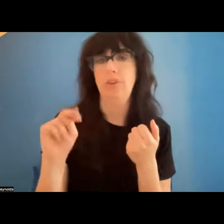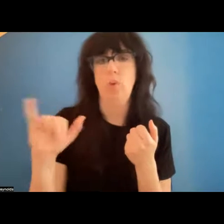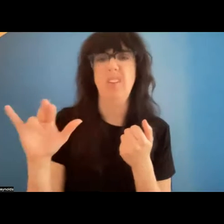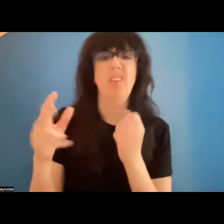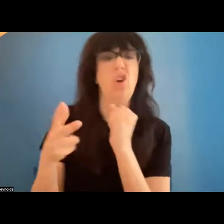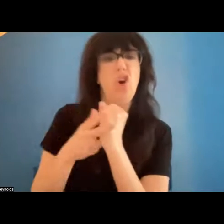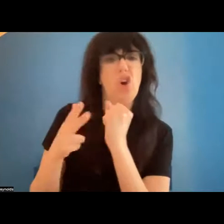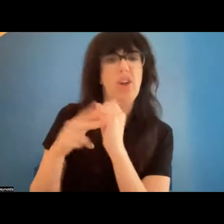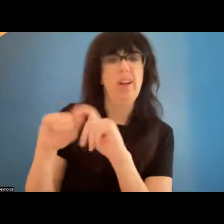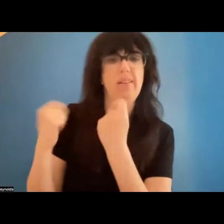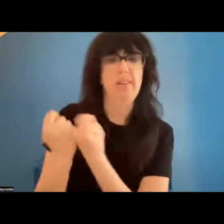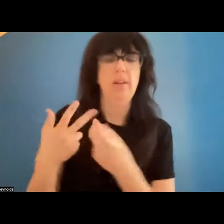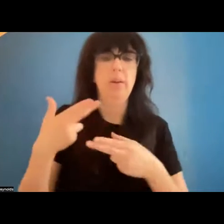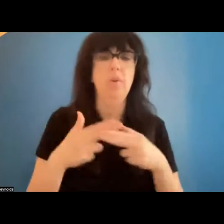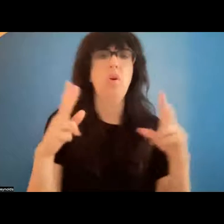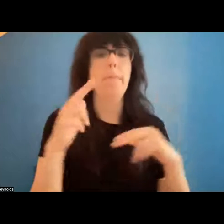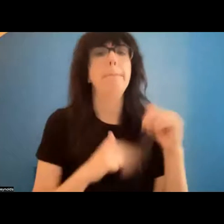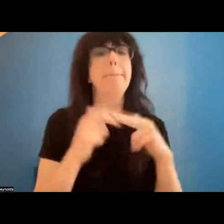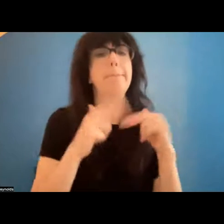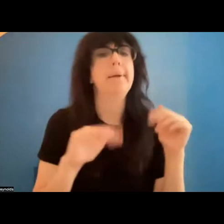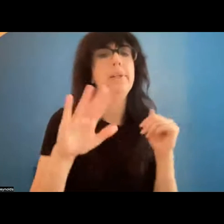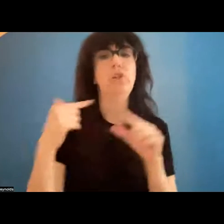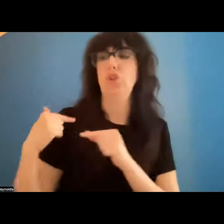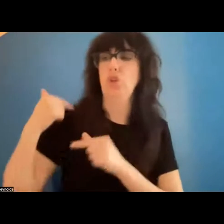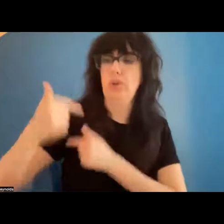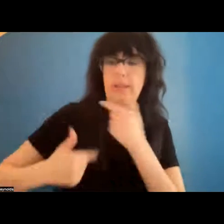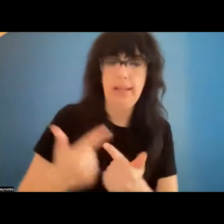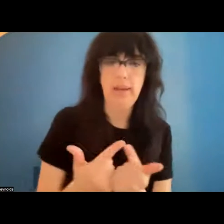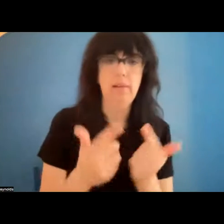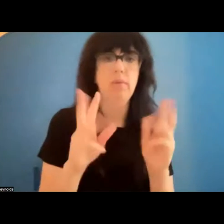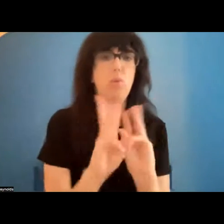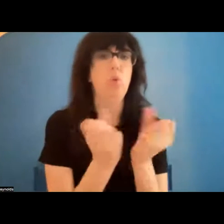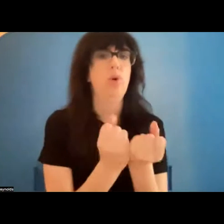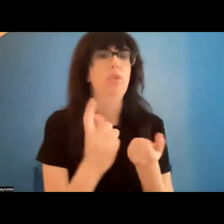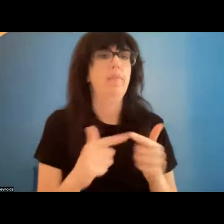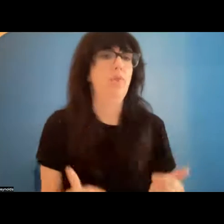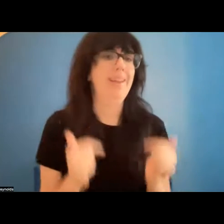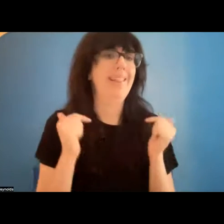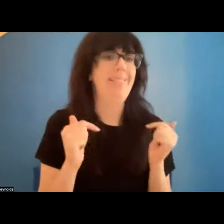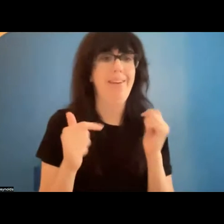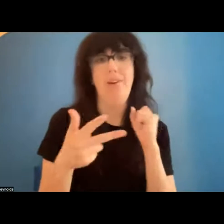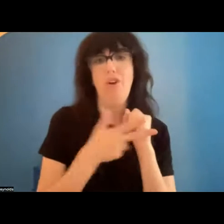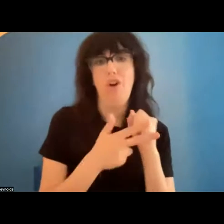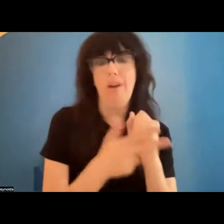Building Your Legacy, a Workshop for Living Archives . And now we welcome senior